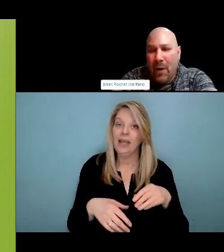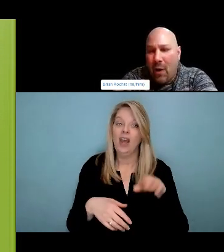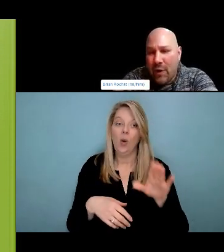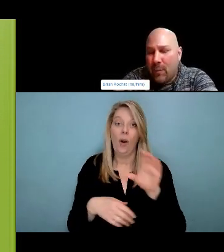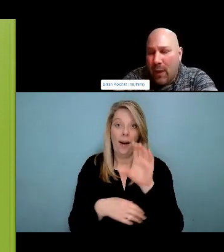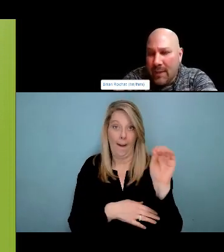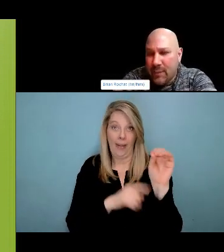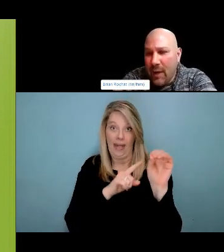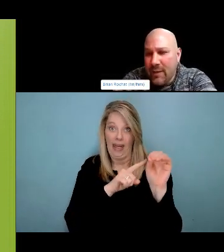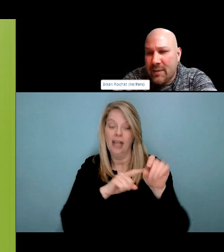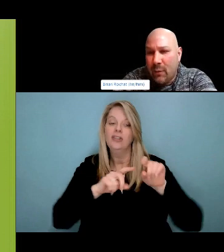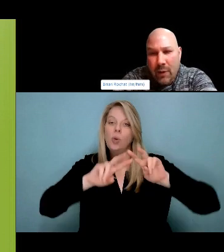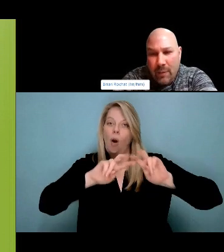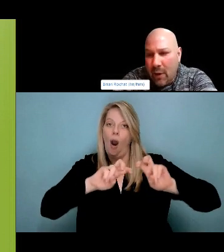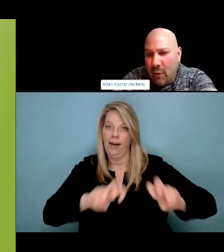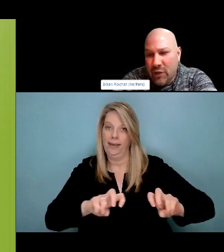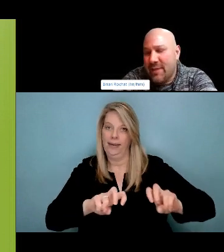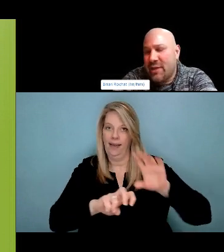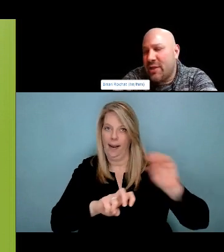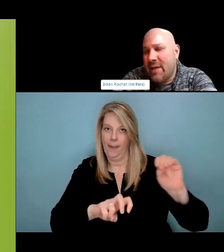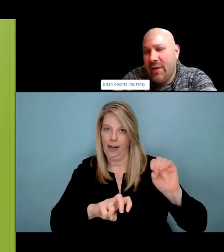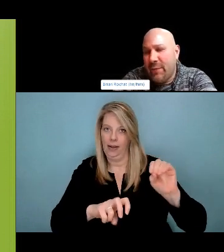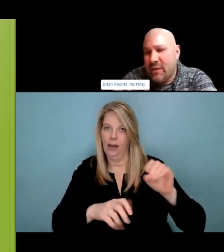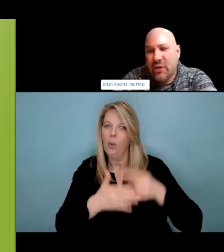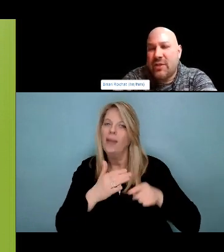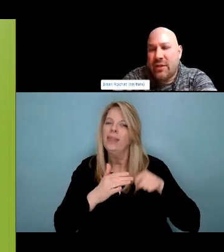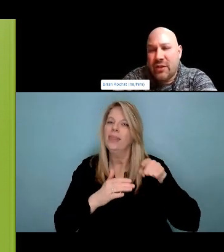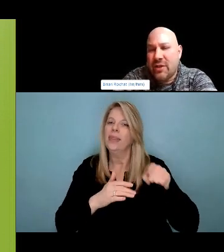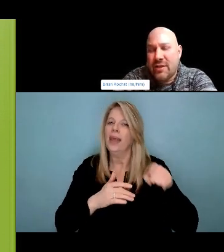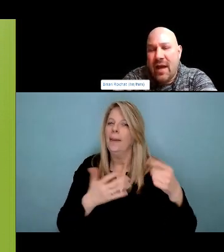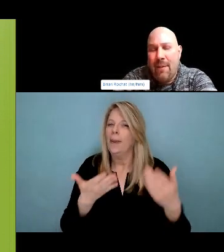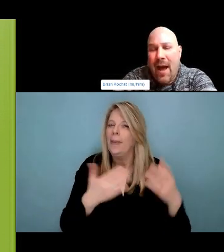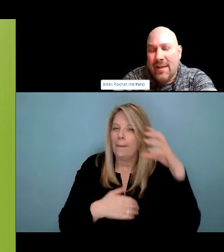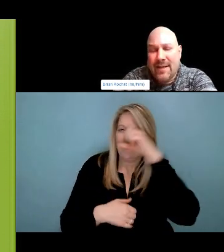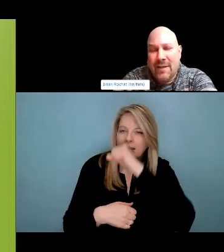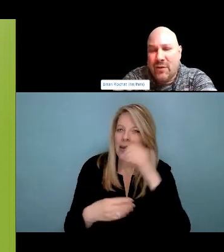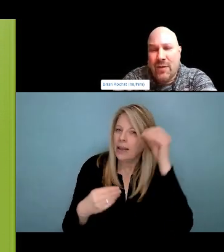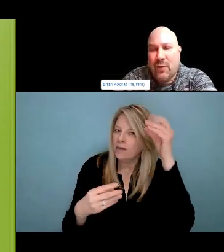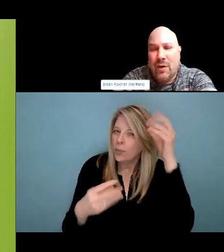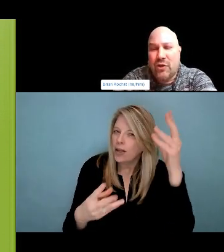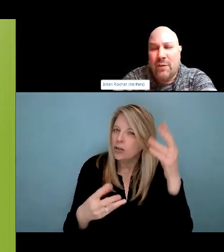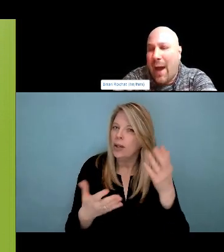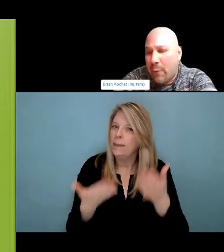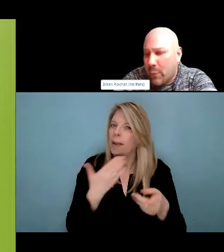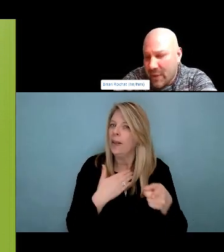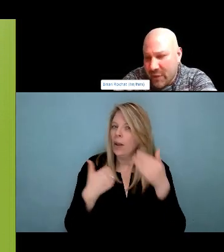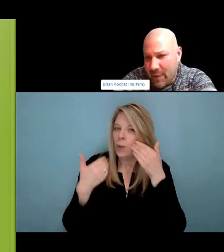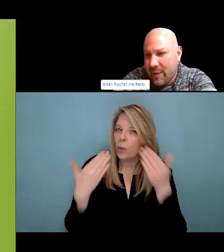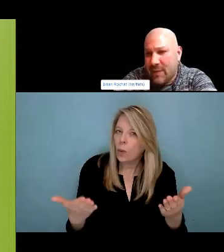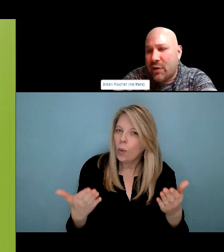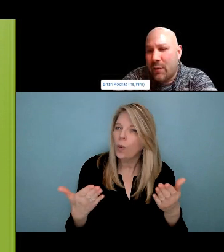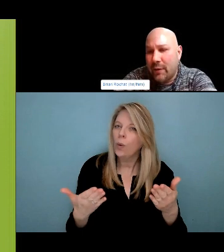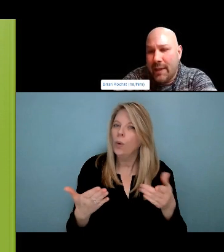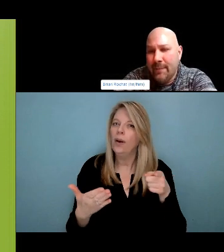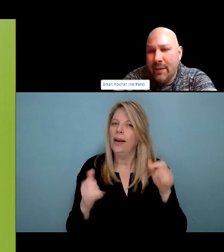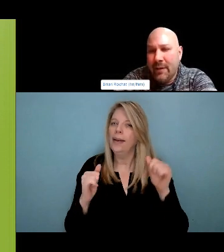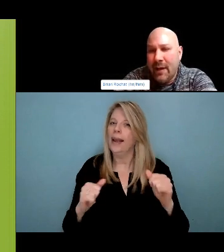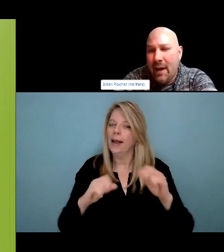And. They have it for folks who are wanting to inject their drugs it's about a 15 to 20